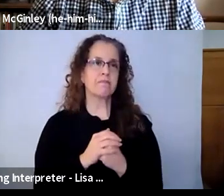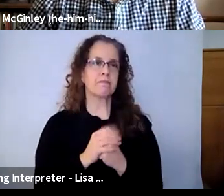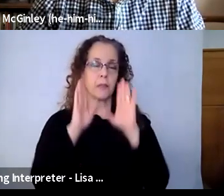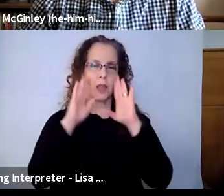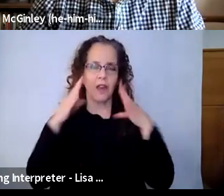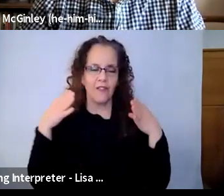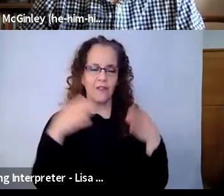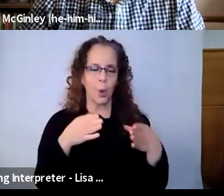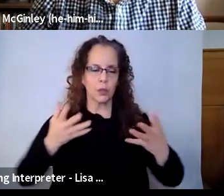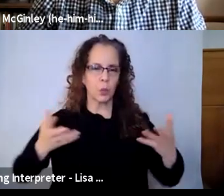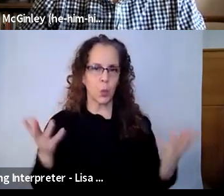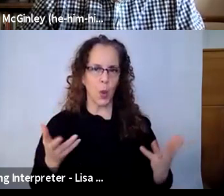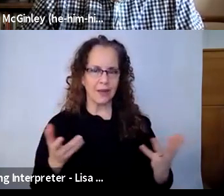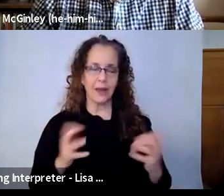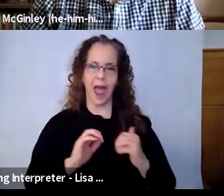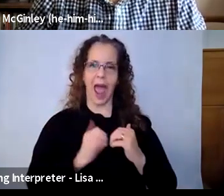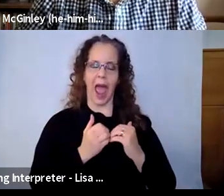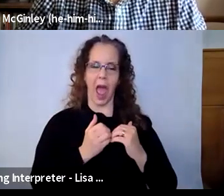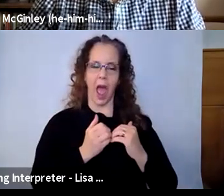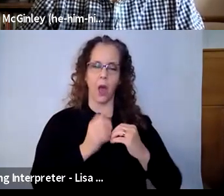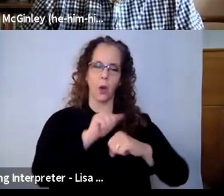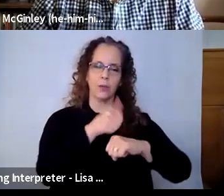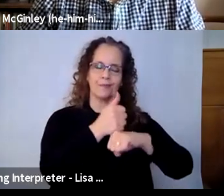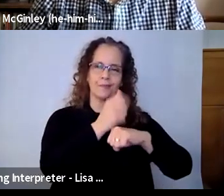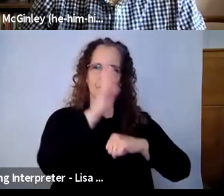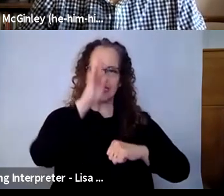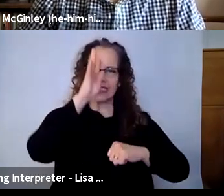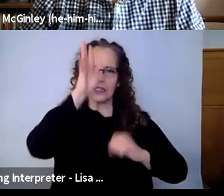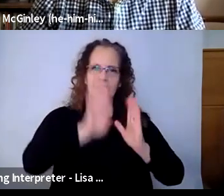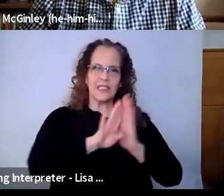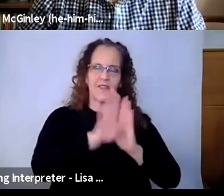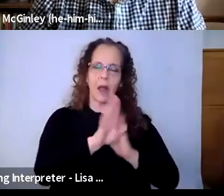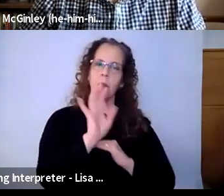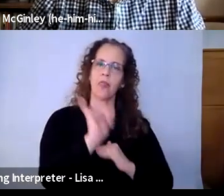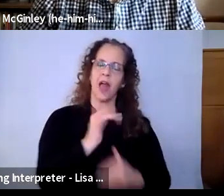community to flourish however it can with the challenges and